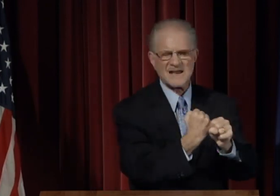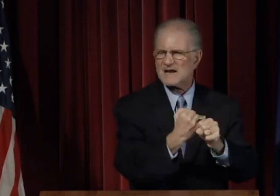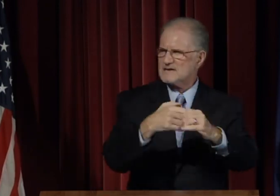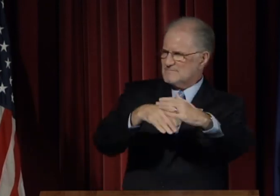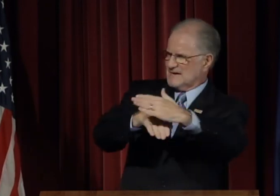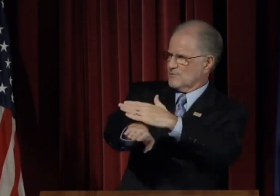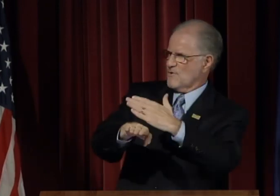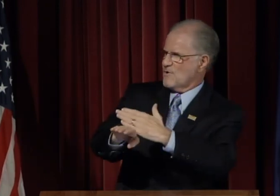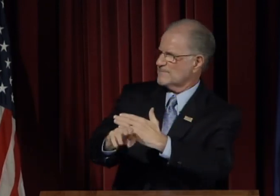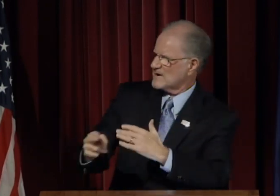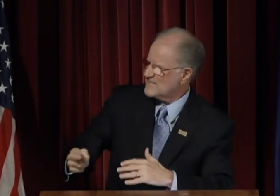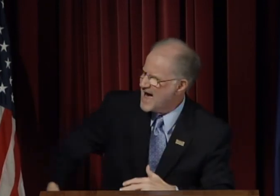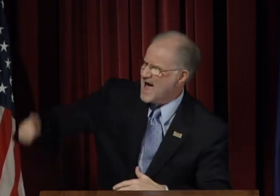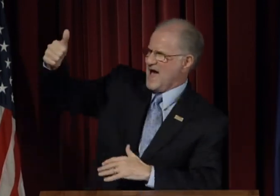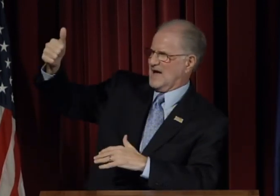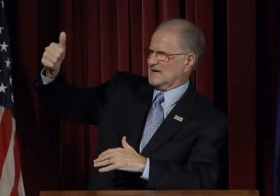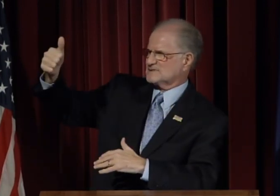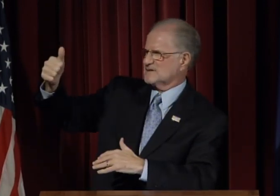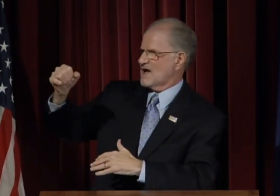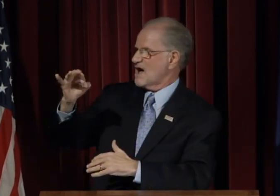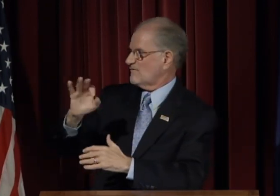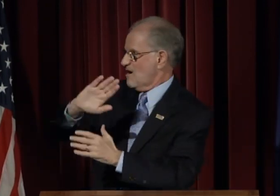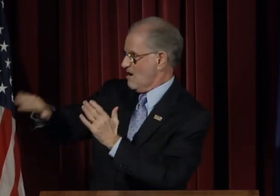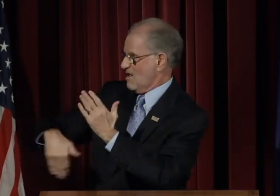make enrollment the highest of priorities.